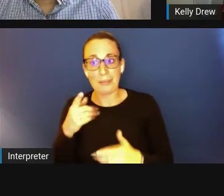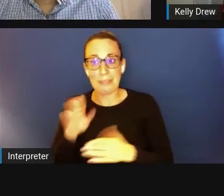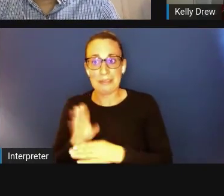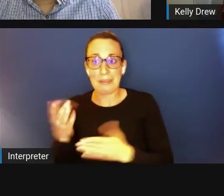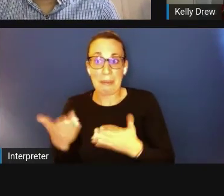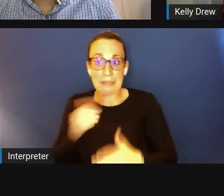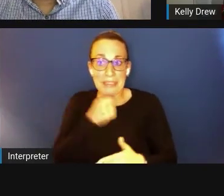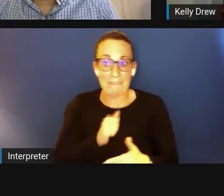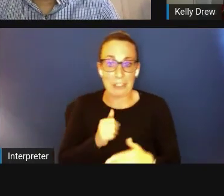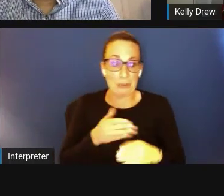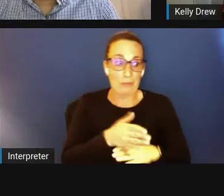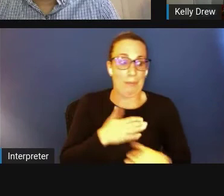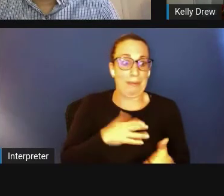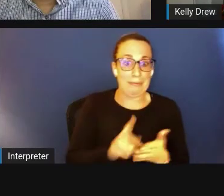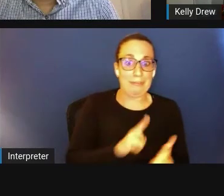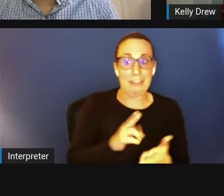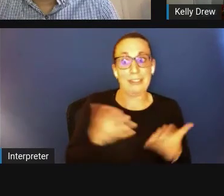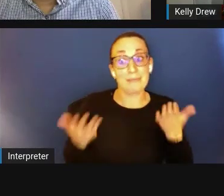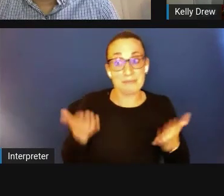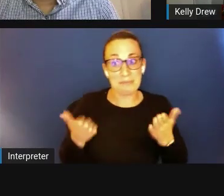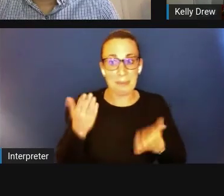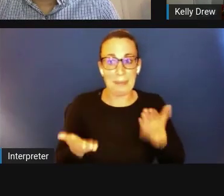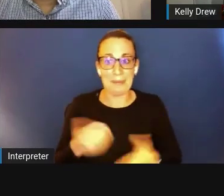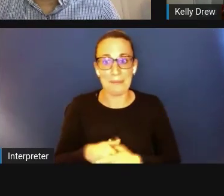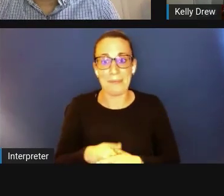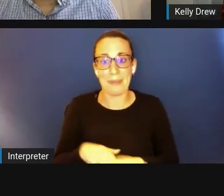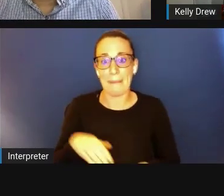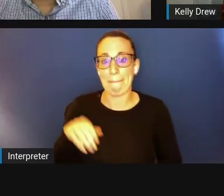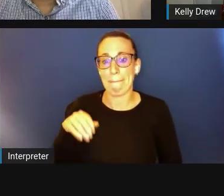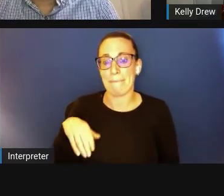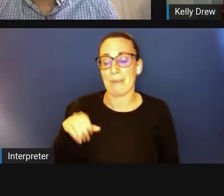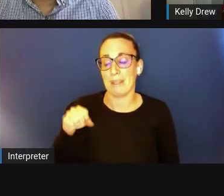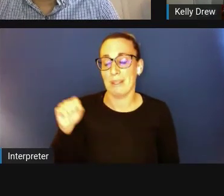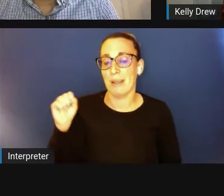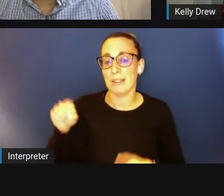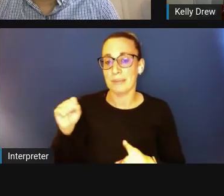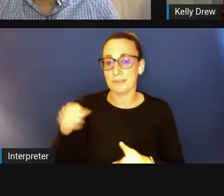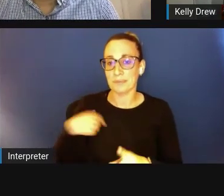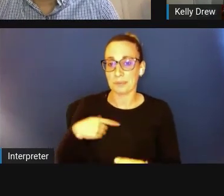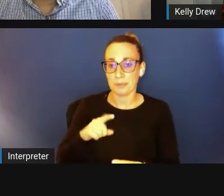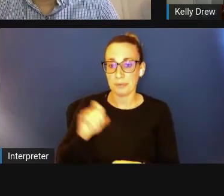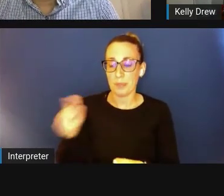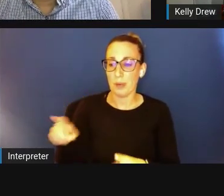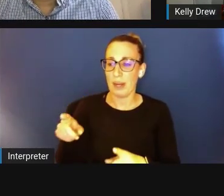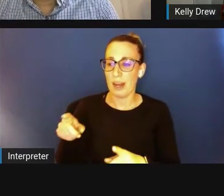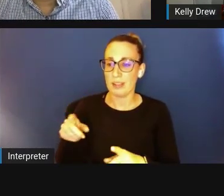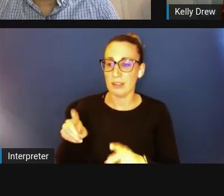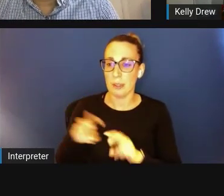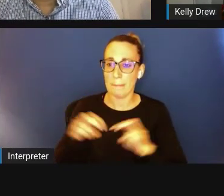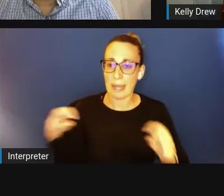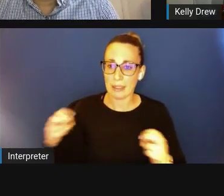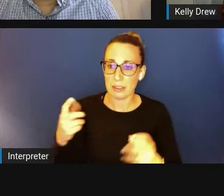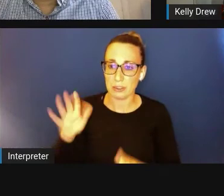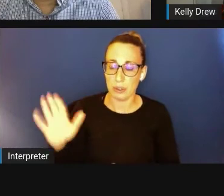Ashim Subedee: Someone asked, and I think the answer is, and I would ask the panelists their take, but how effective are these partnerships